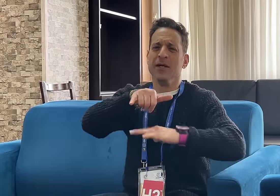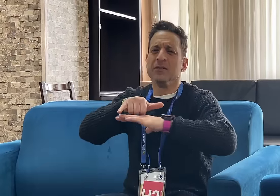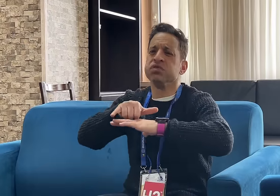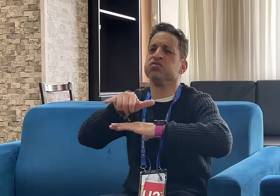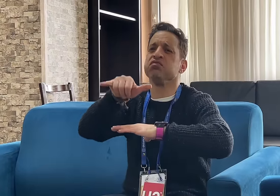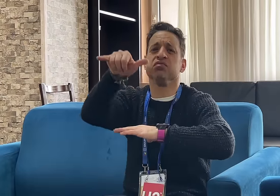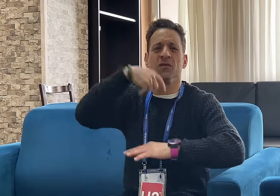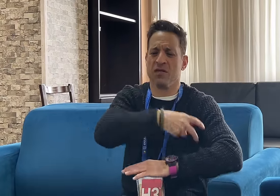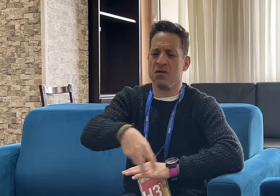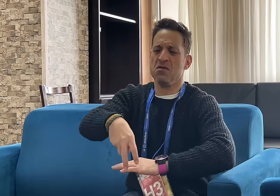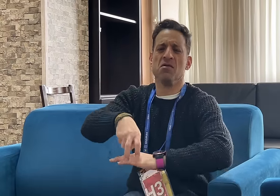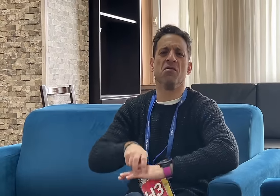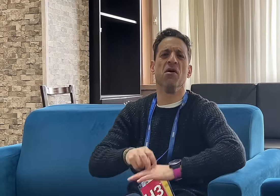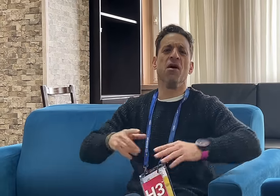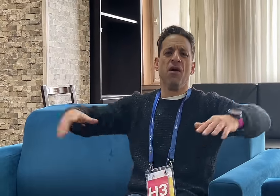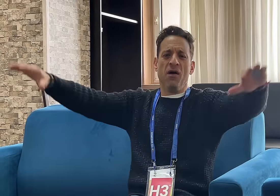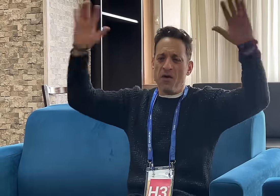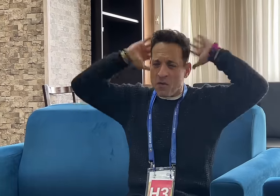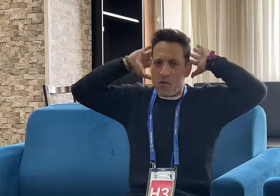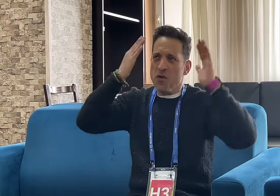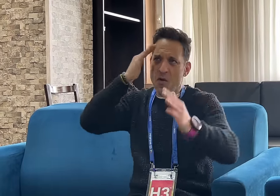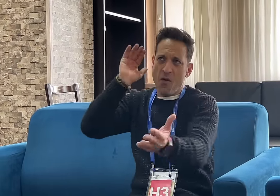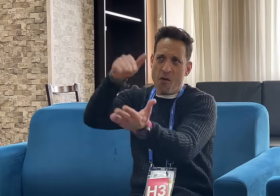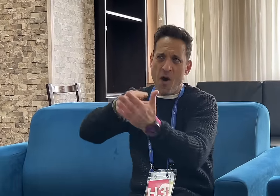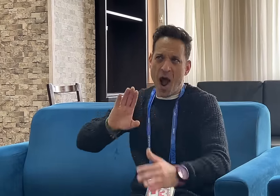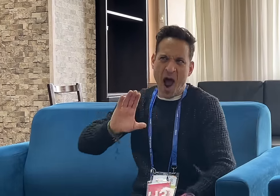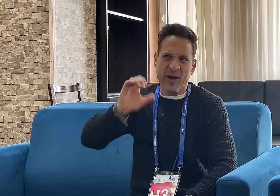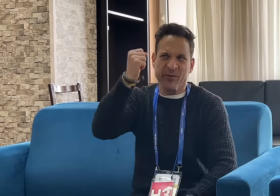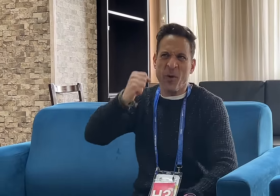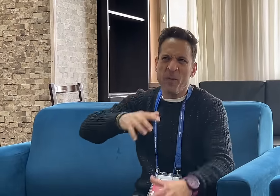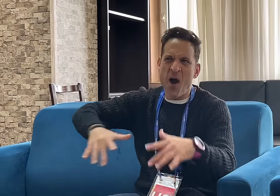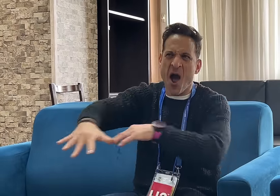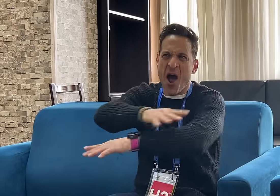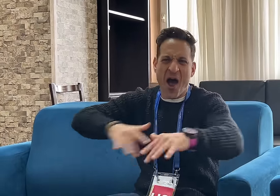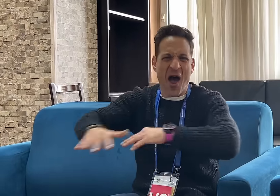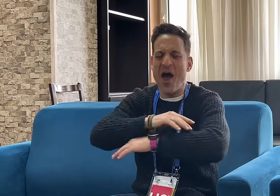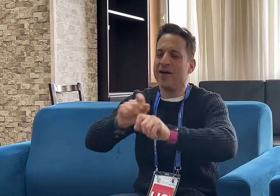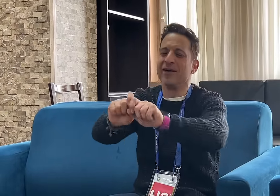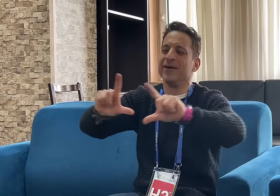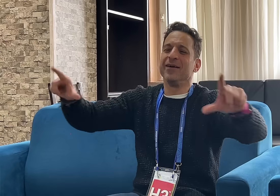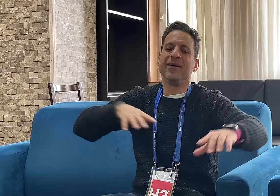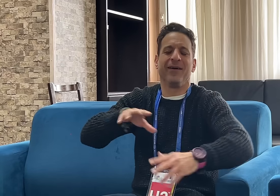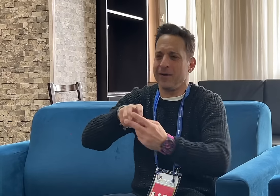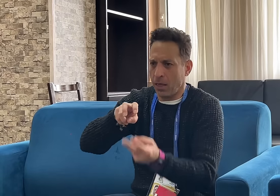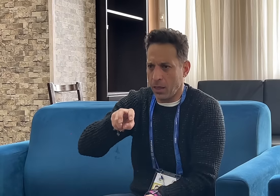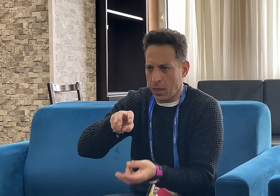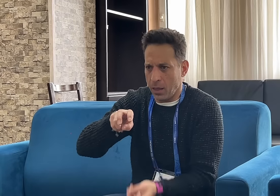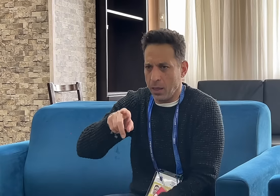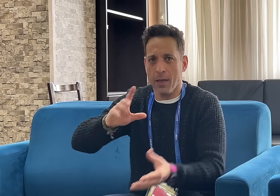[Memnos]: As you enter plane and sit down to fly to Erzurum, you may be surprised to see safety announcement on the monitor with an signing avatar.